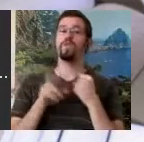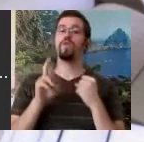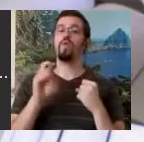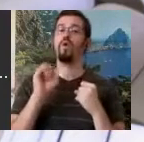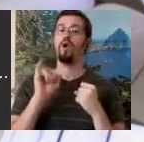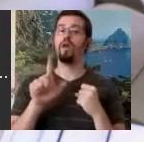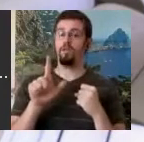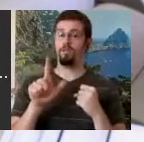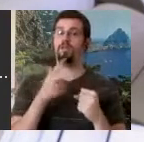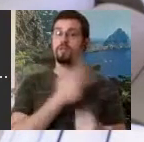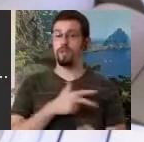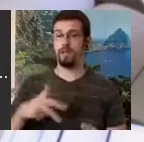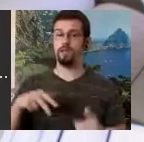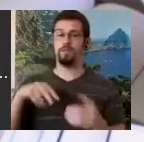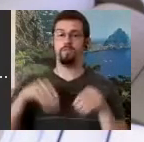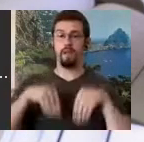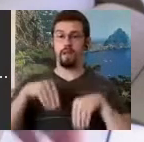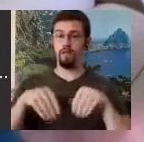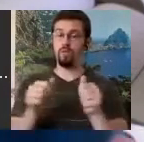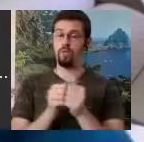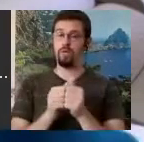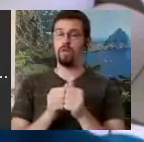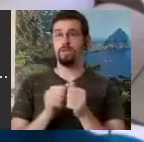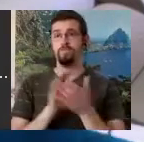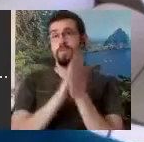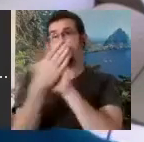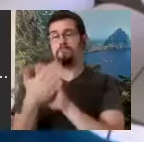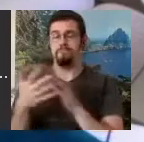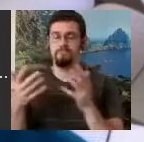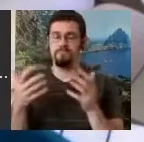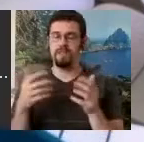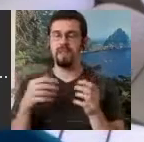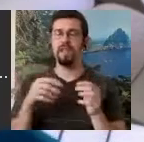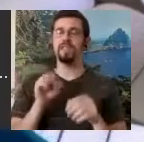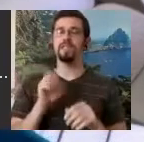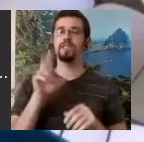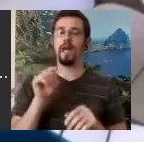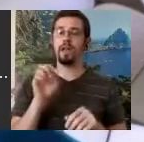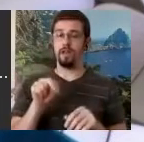training in Sutton DanceWriting. I returned to the United States in, at